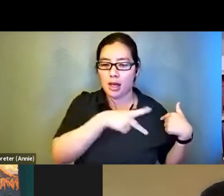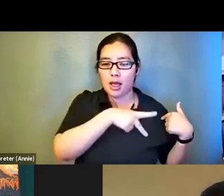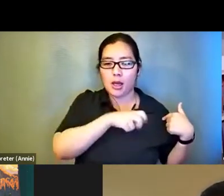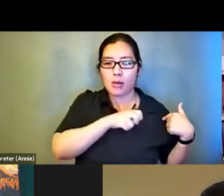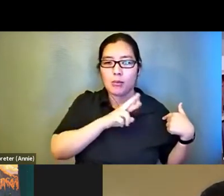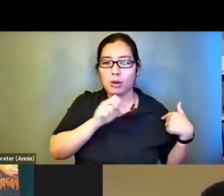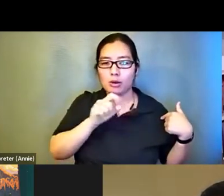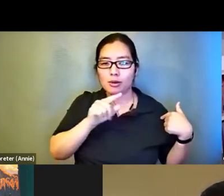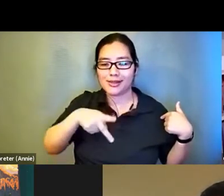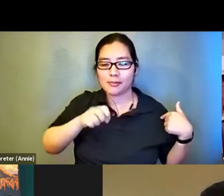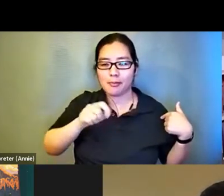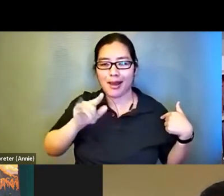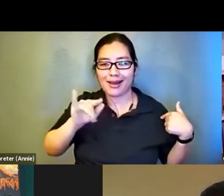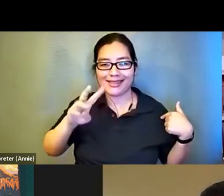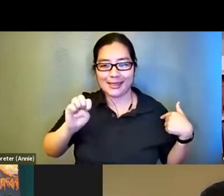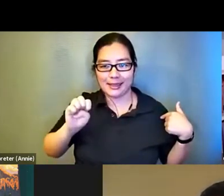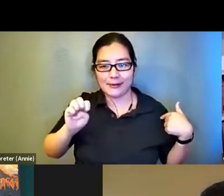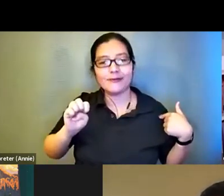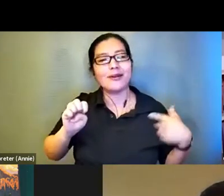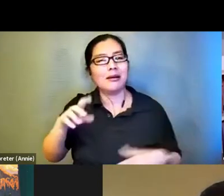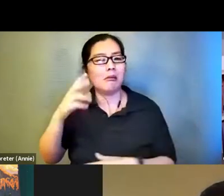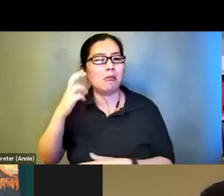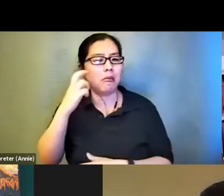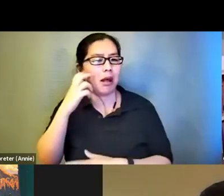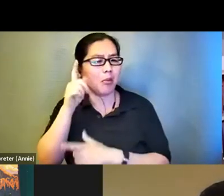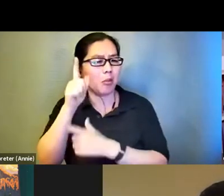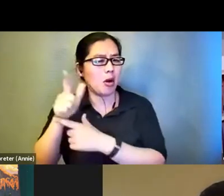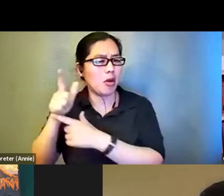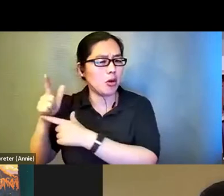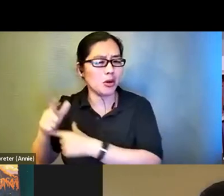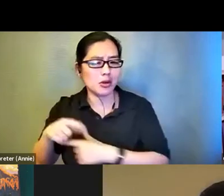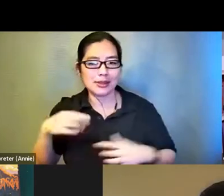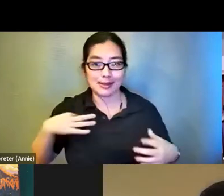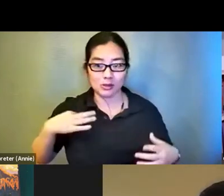brothers T-shirt. And there is a painting of the